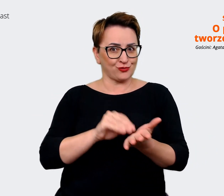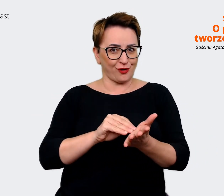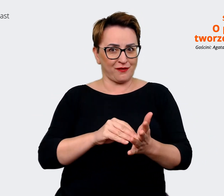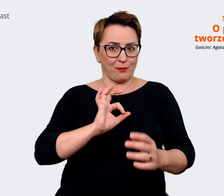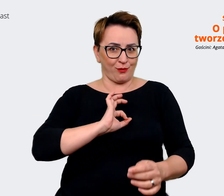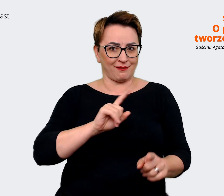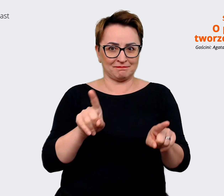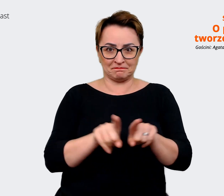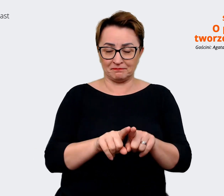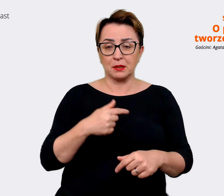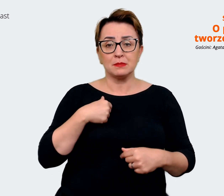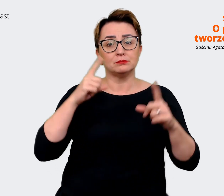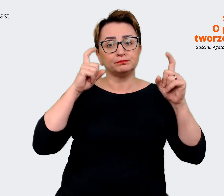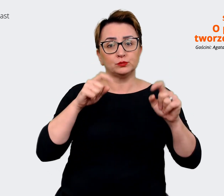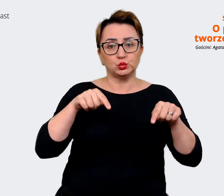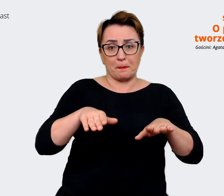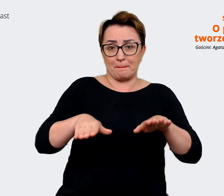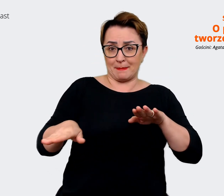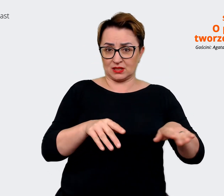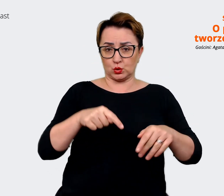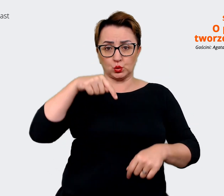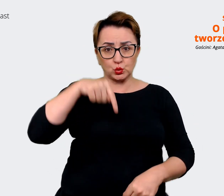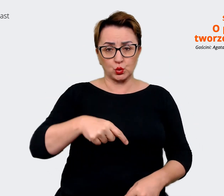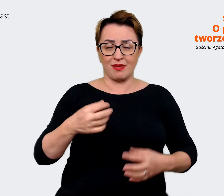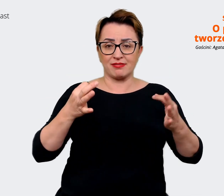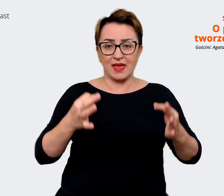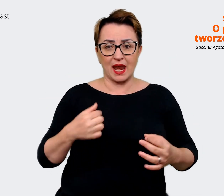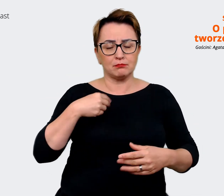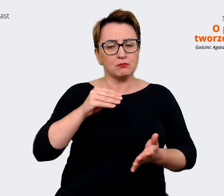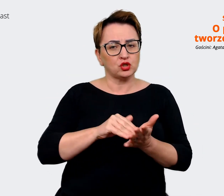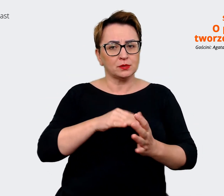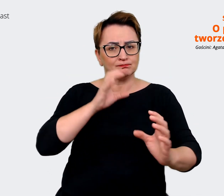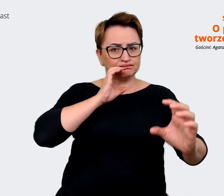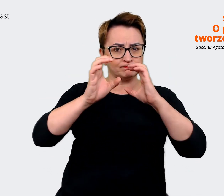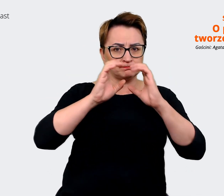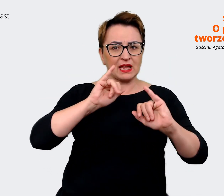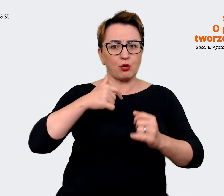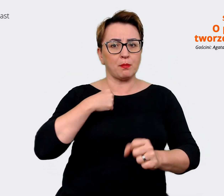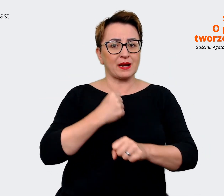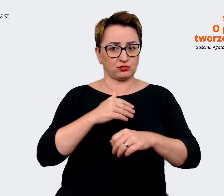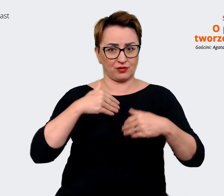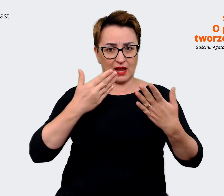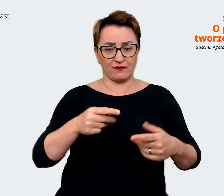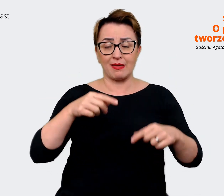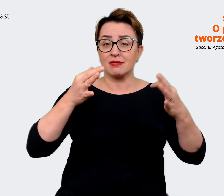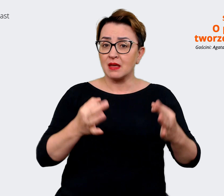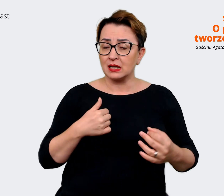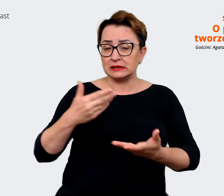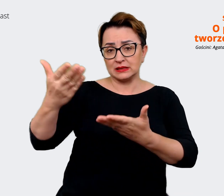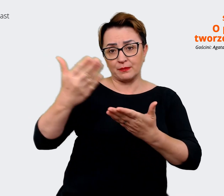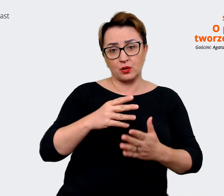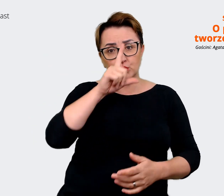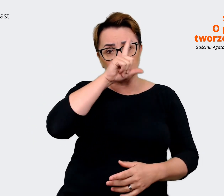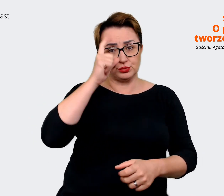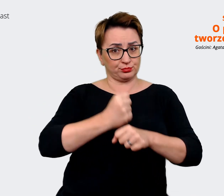We start from where we are because here and now we need to communicate as an employer. And here and now we invite people to work.